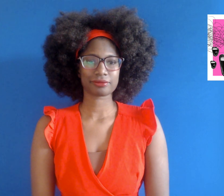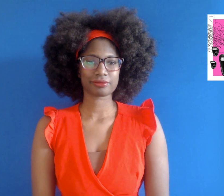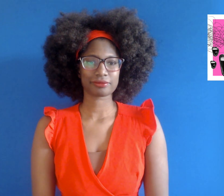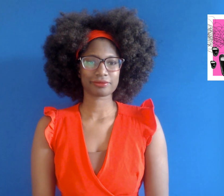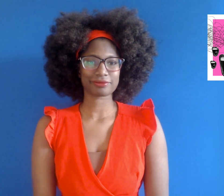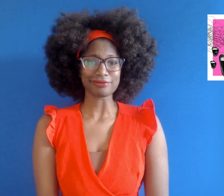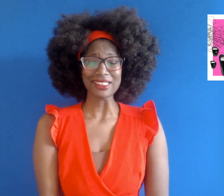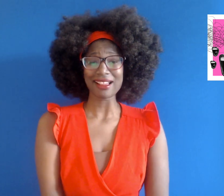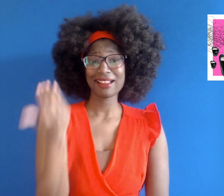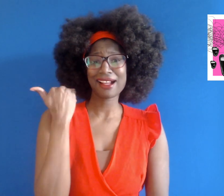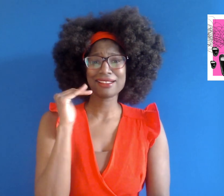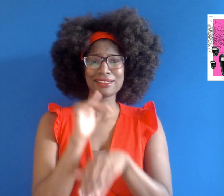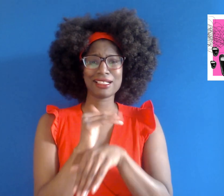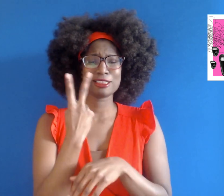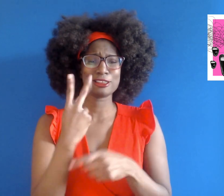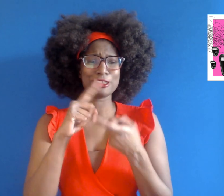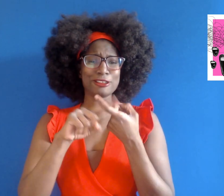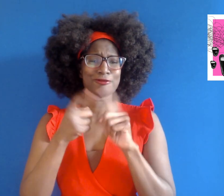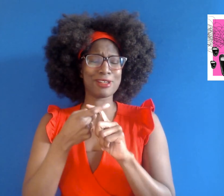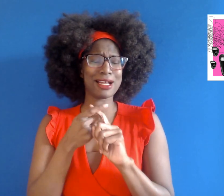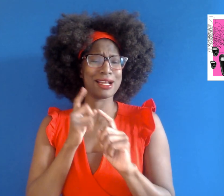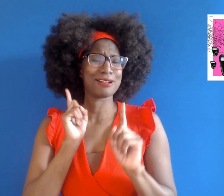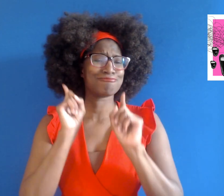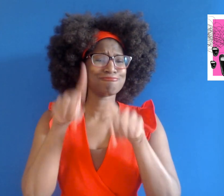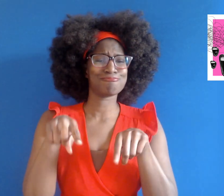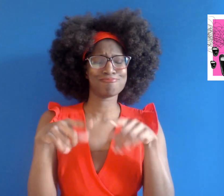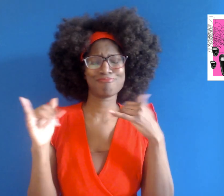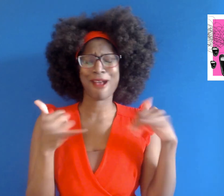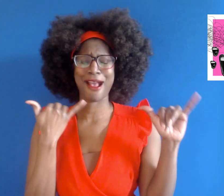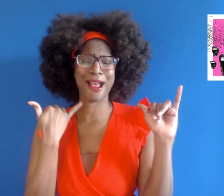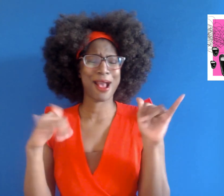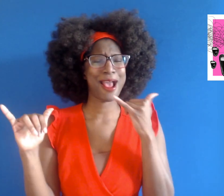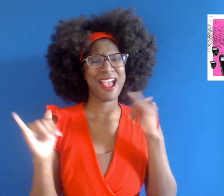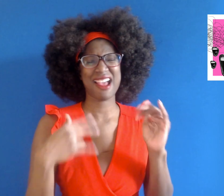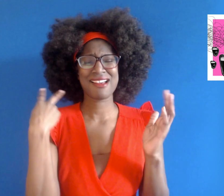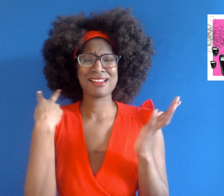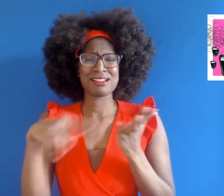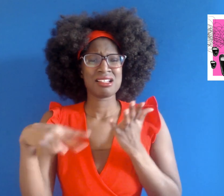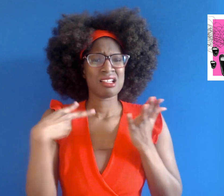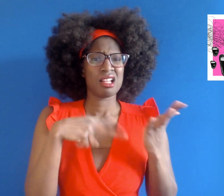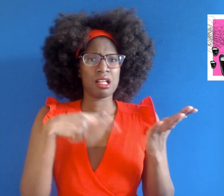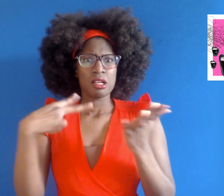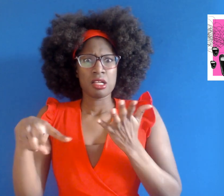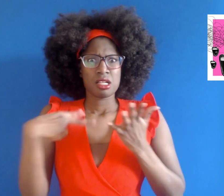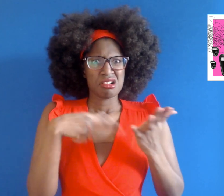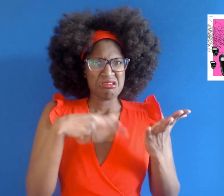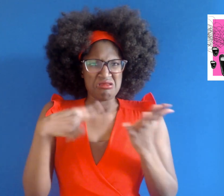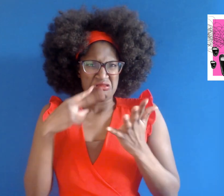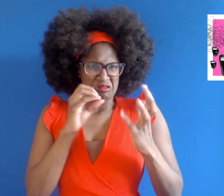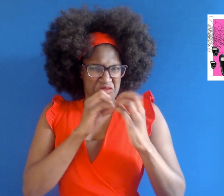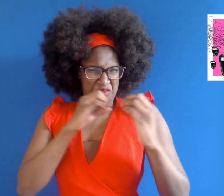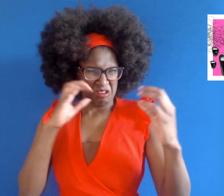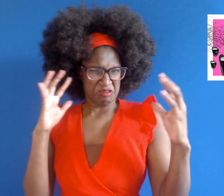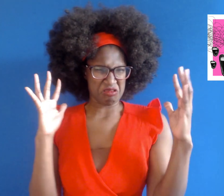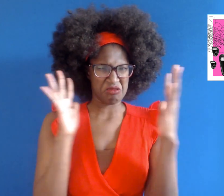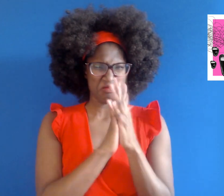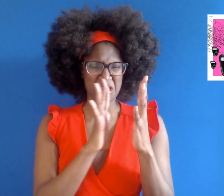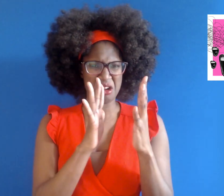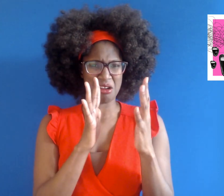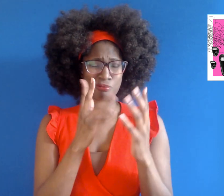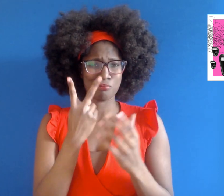What happened last night on the dance floor?